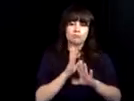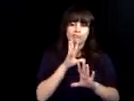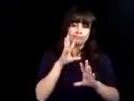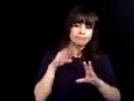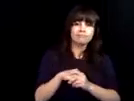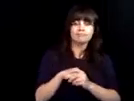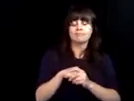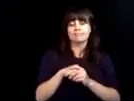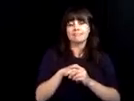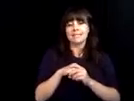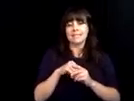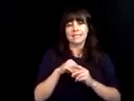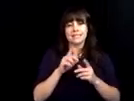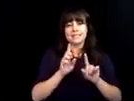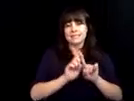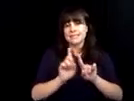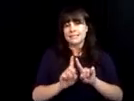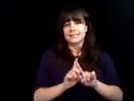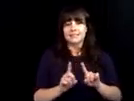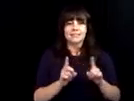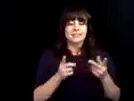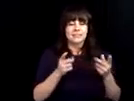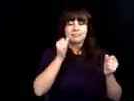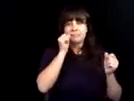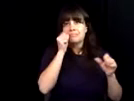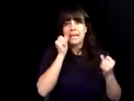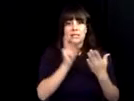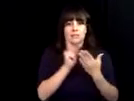LEAP. Thank you, dbvi for the opportunity to